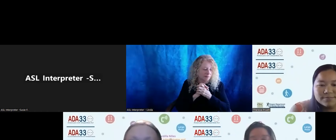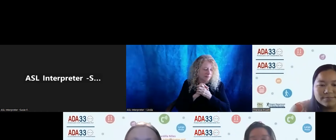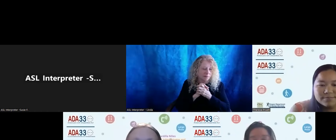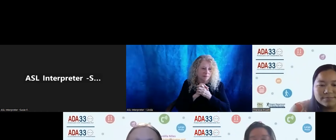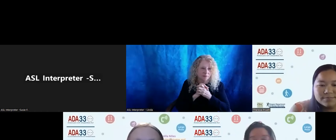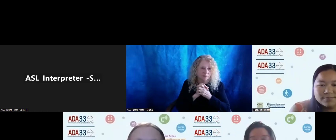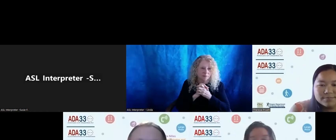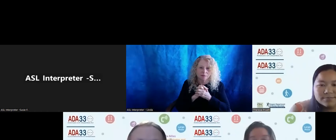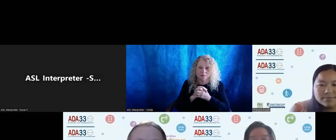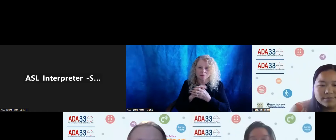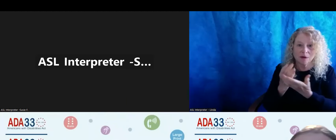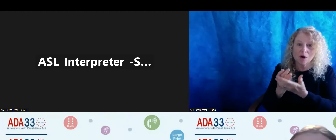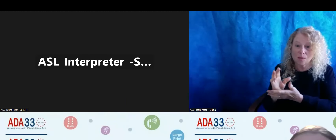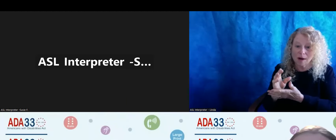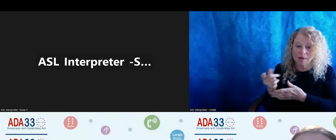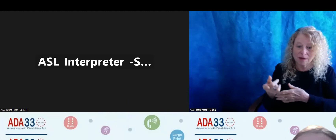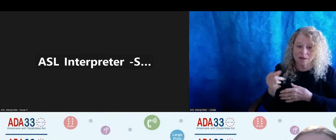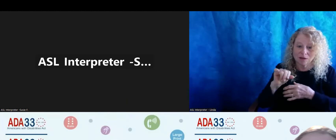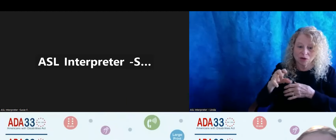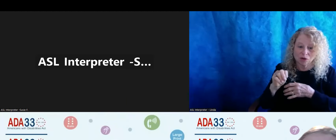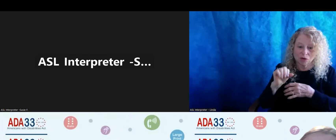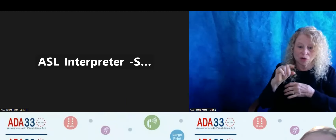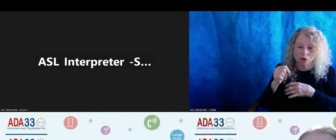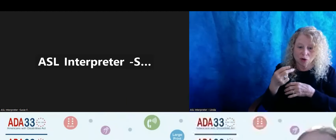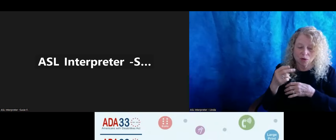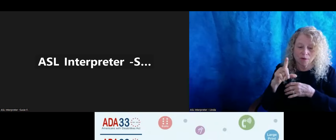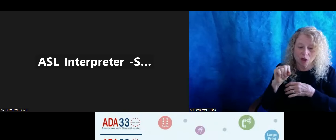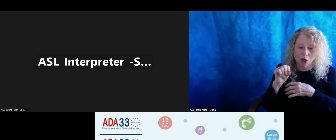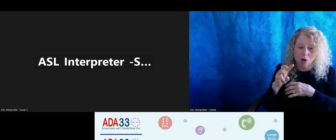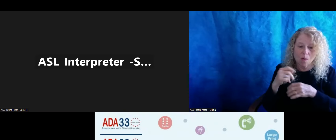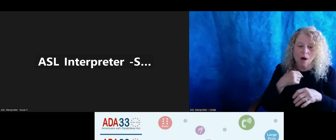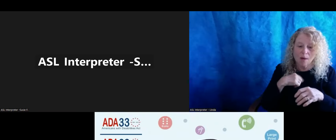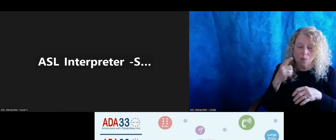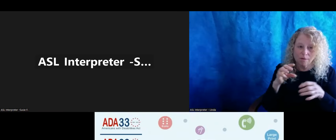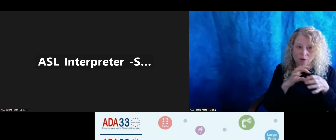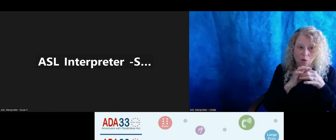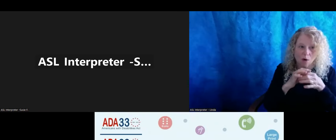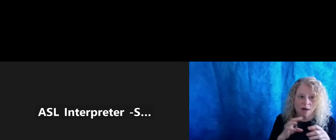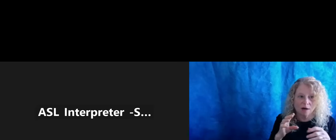All right. This is Joseph Lowe. I'm one of the coordinators with Oregon Disabilities Commission.